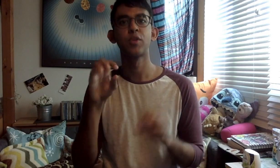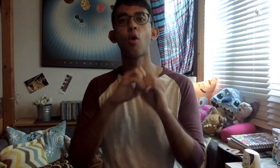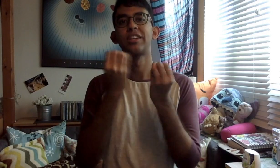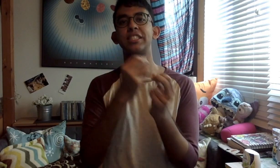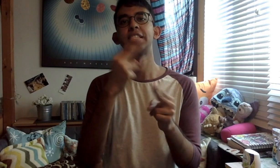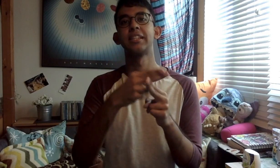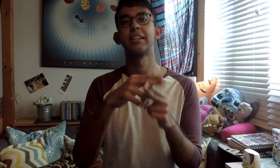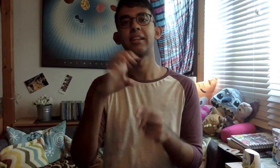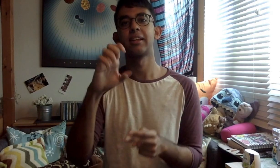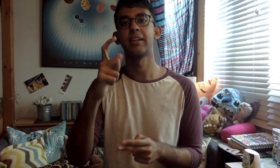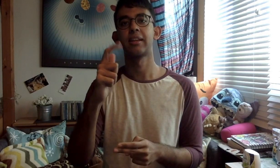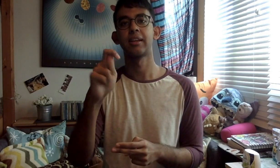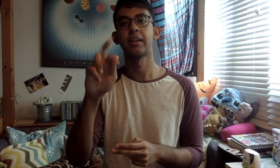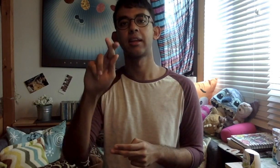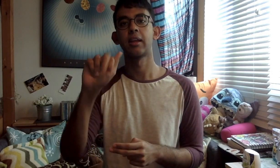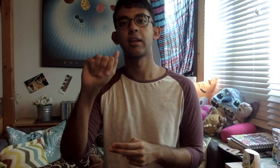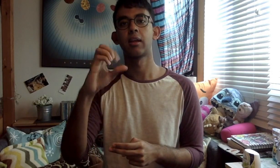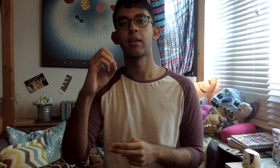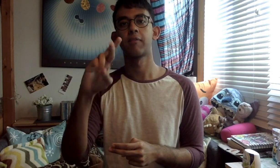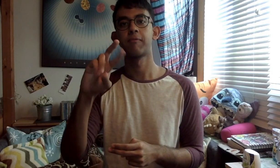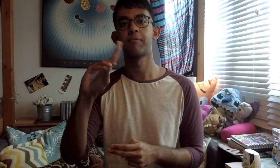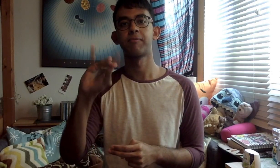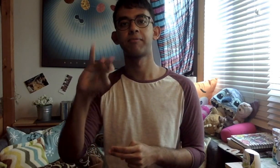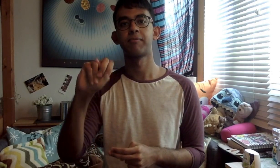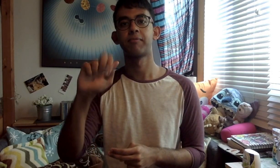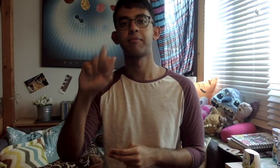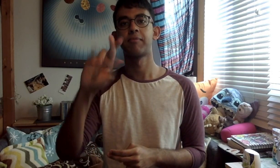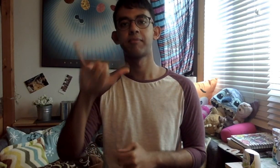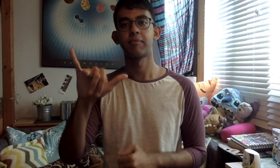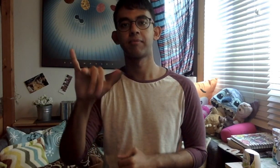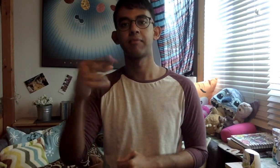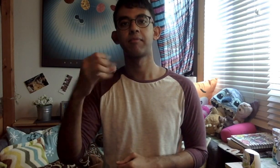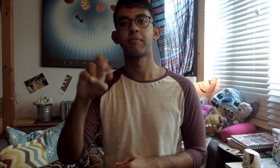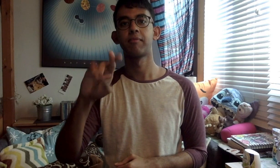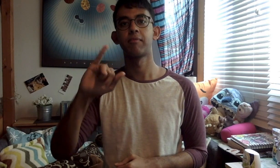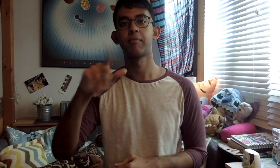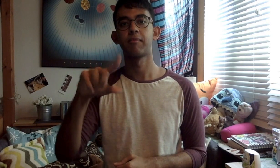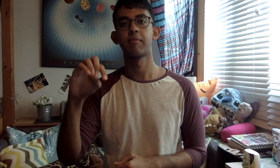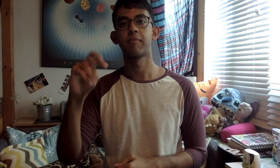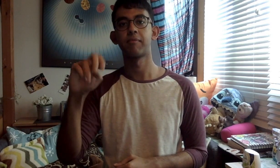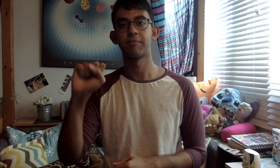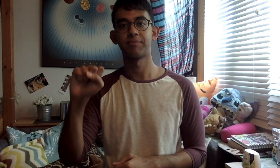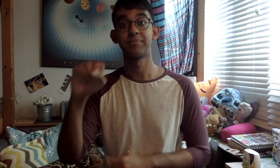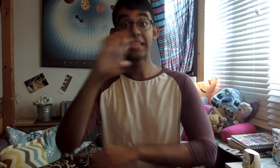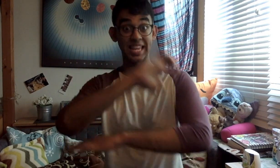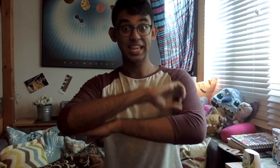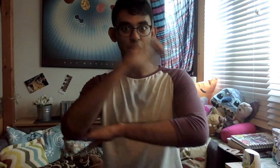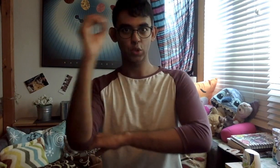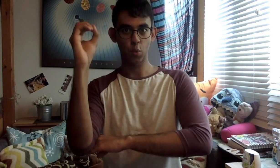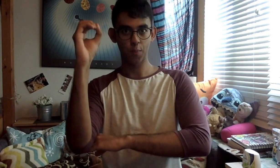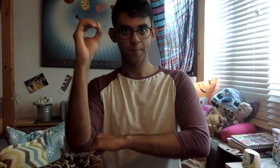as part of ExtraOrdinary Horizons (EOH).